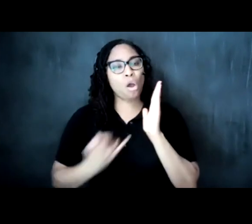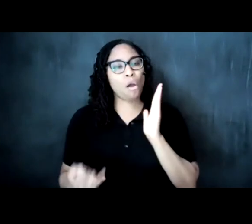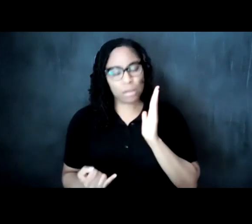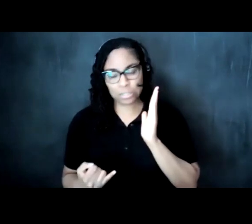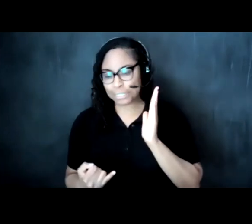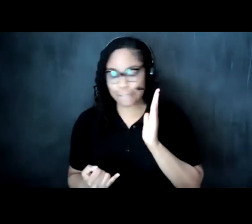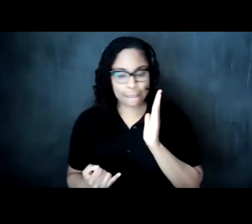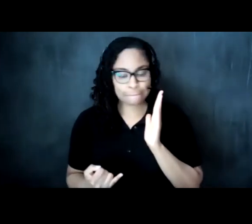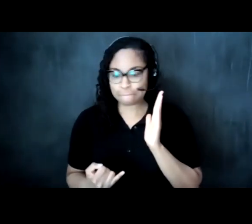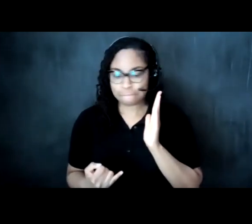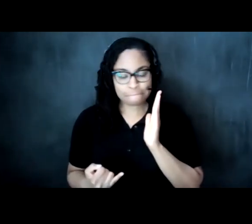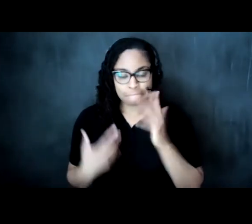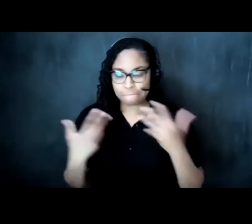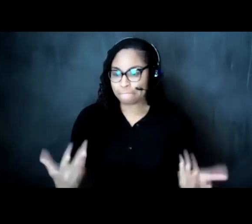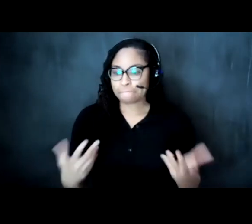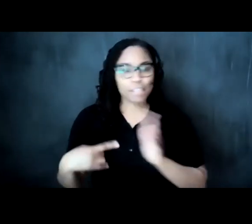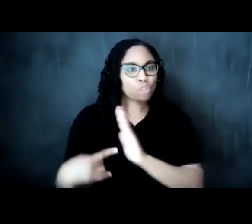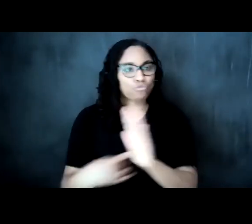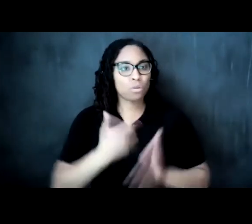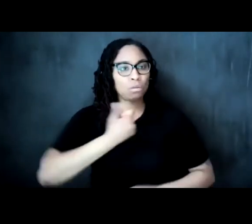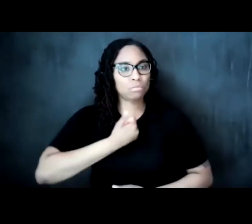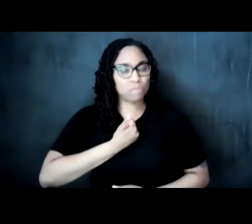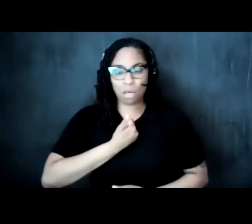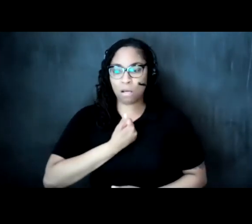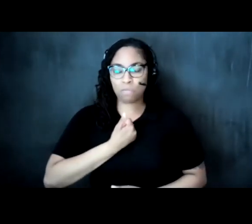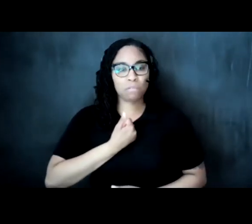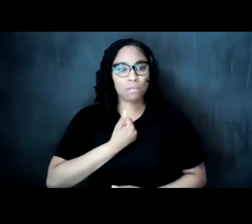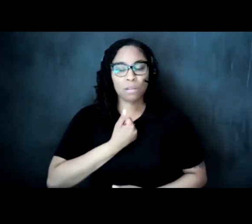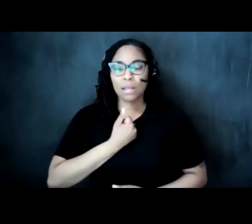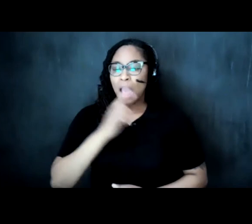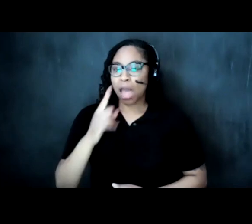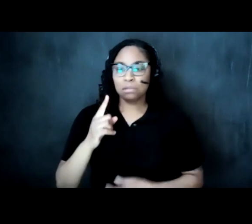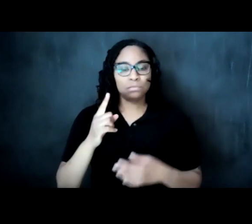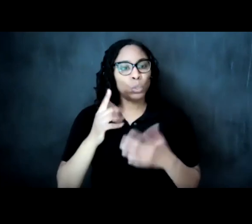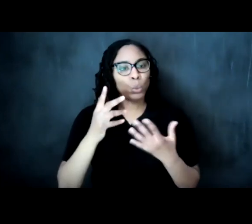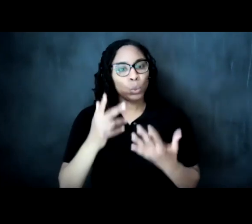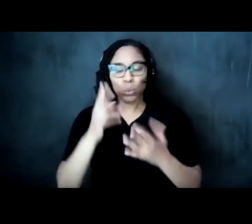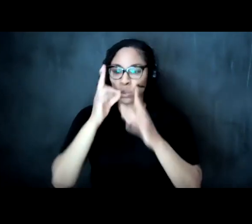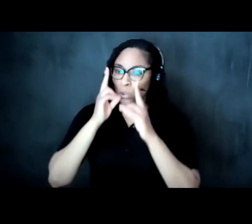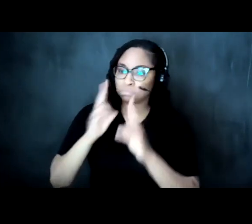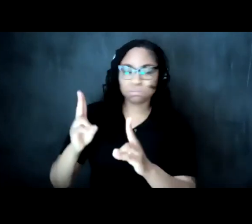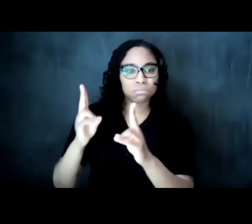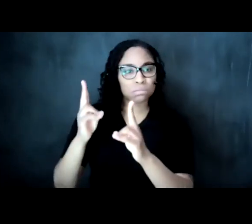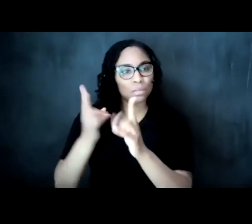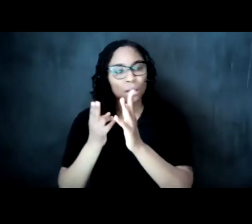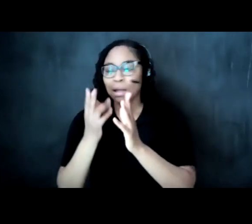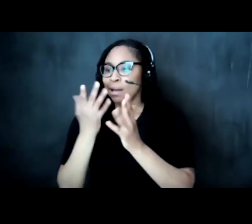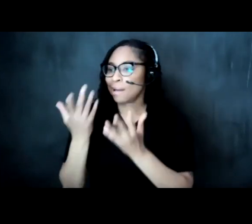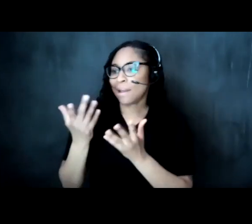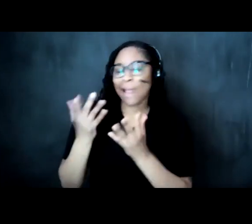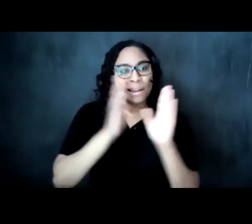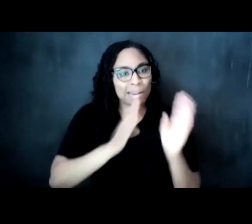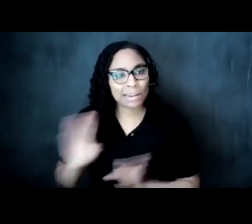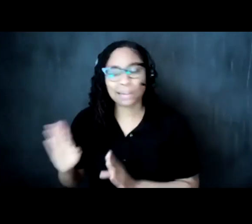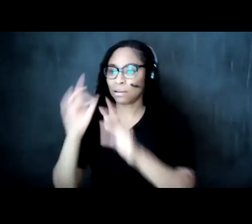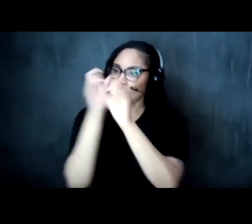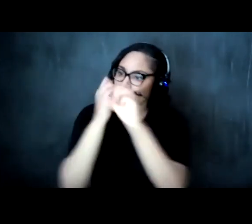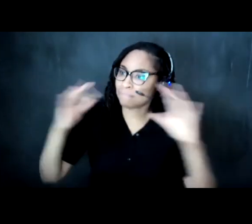give us occasion to celebrate and grieve and honor and catalog and imagine and remember